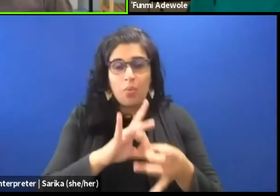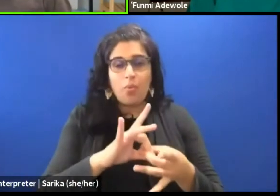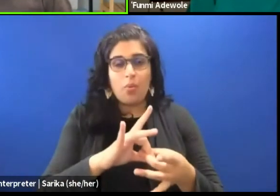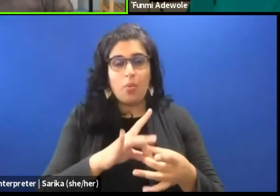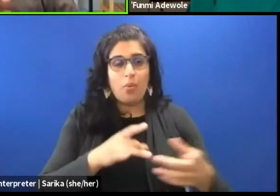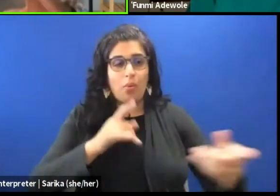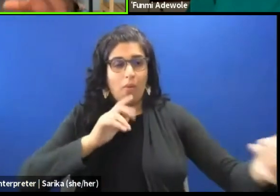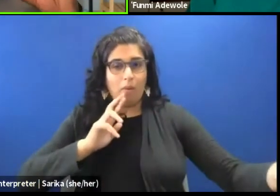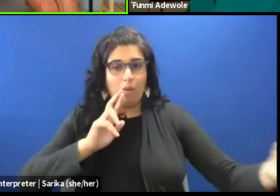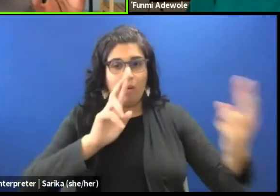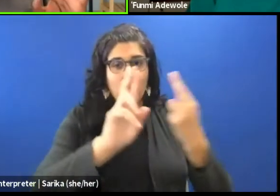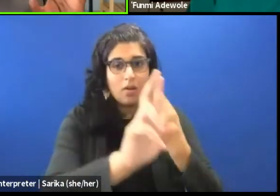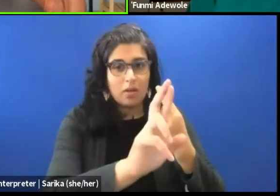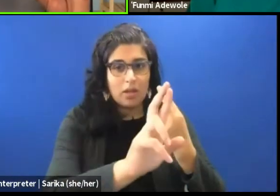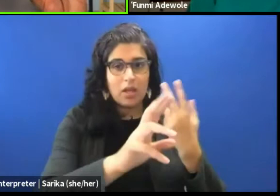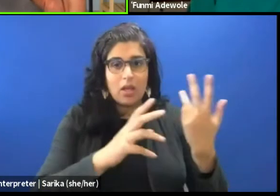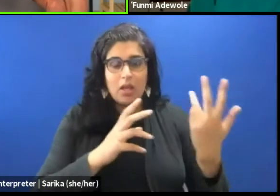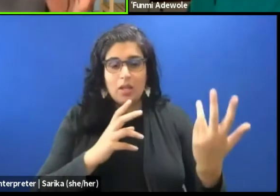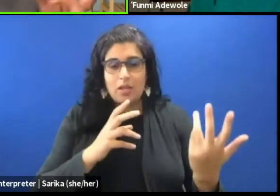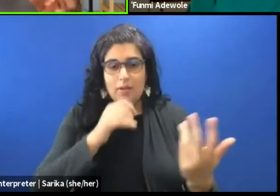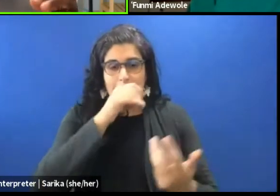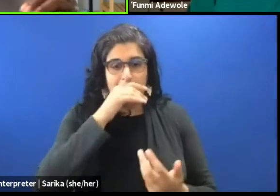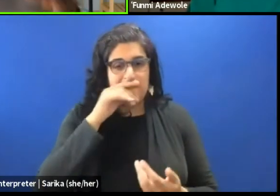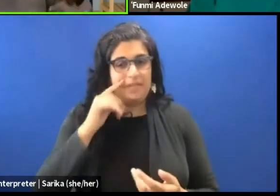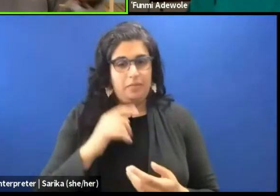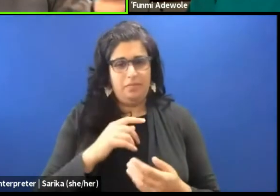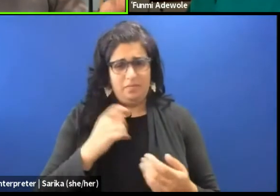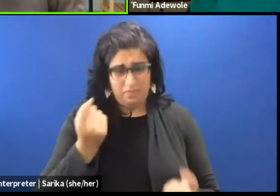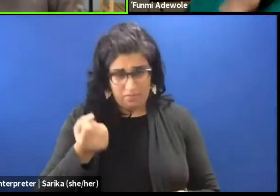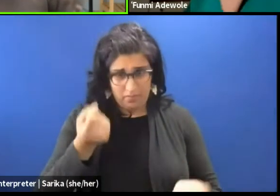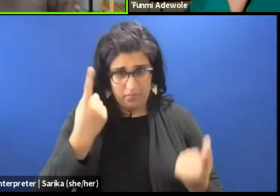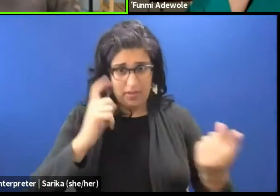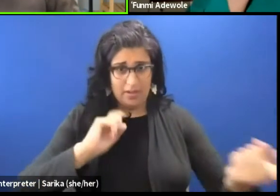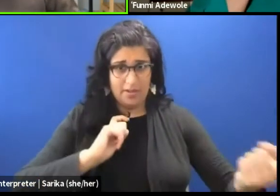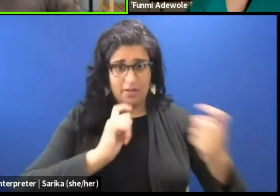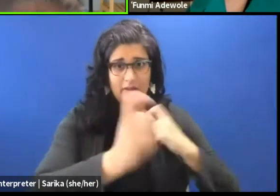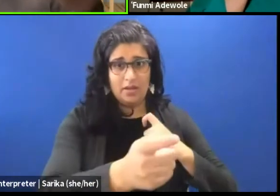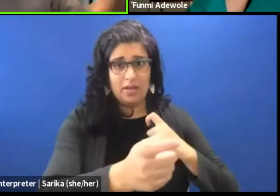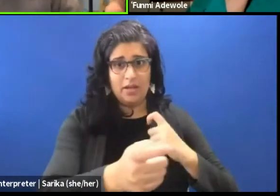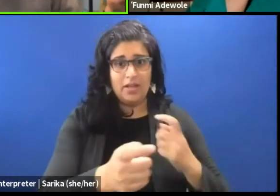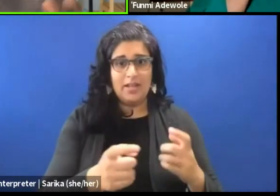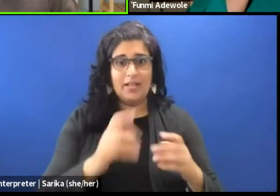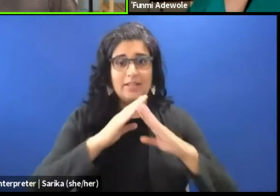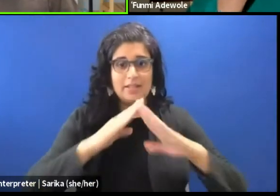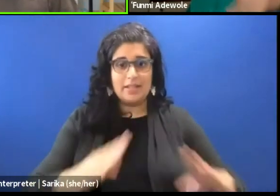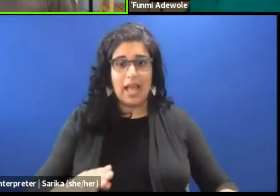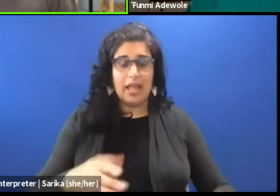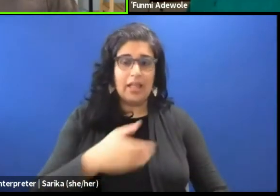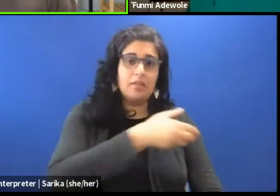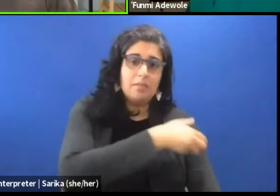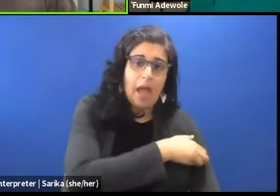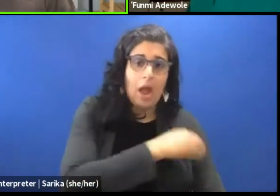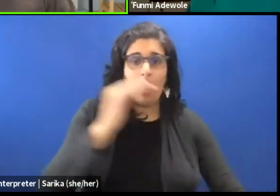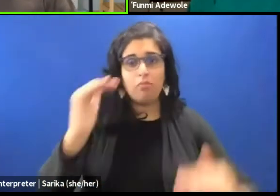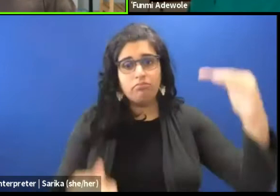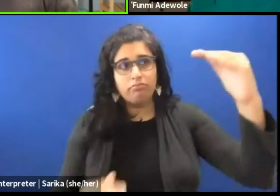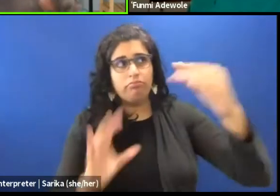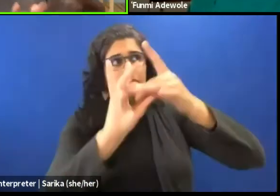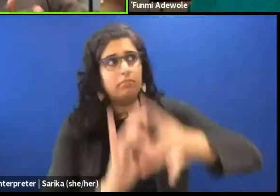where we need to start you know really understanding what listening, silence means, power relations, political realities,